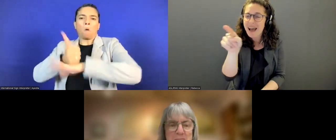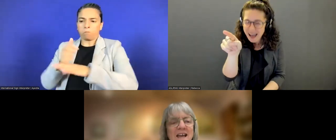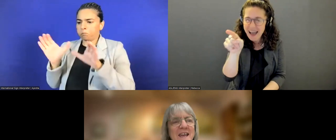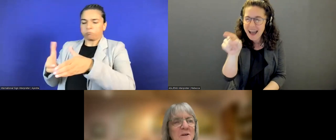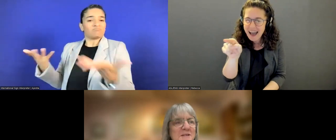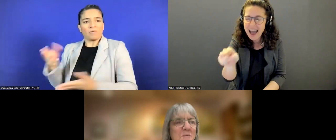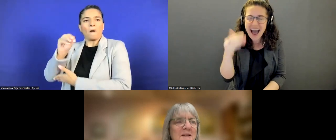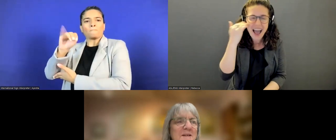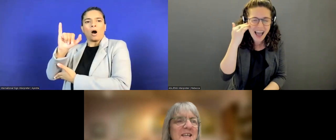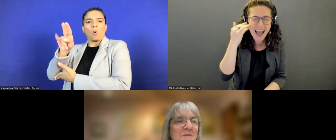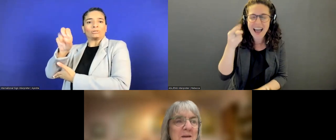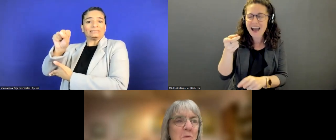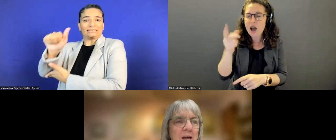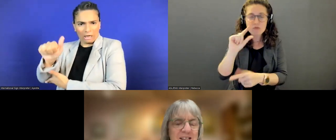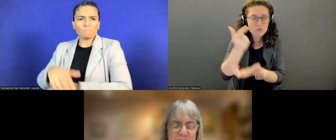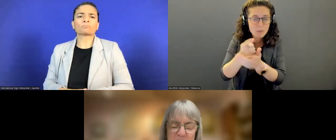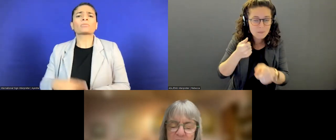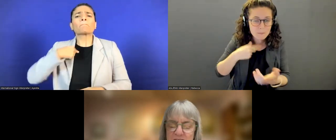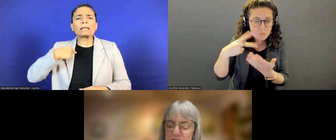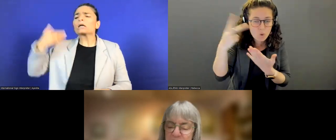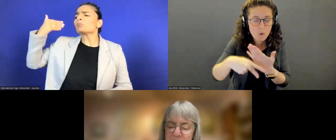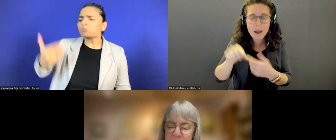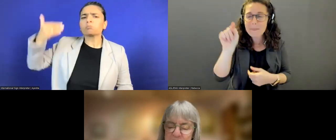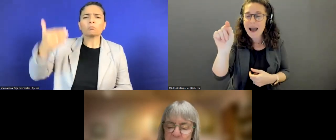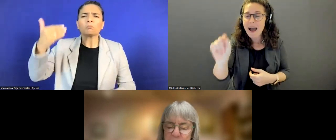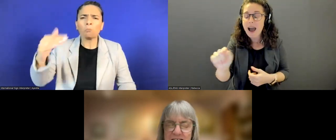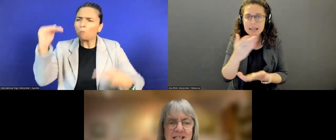and I want to give a big welcome to the new folks joining us.